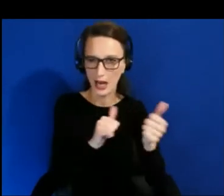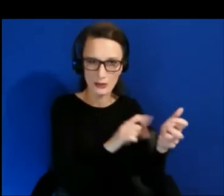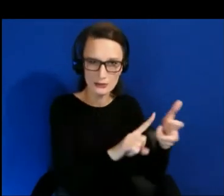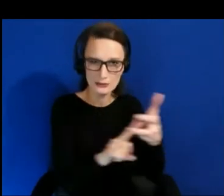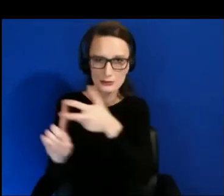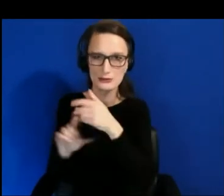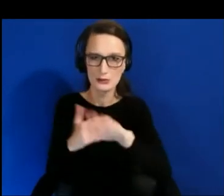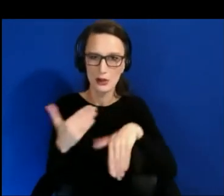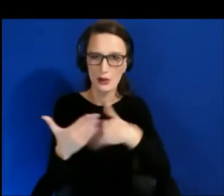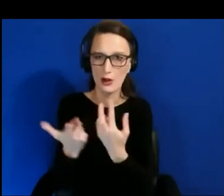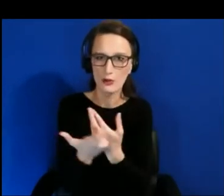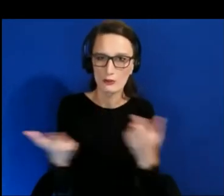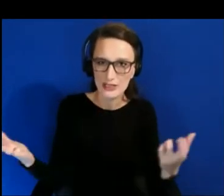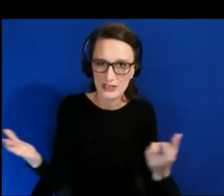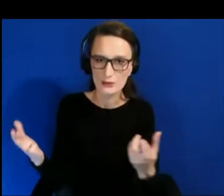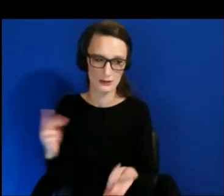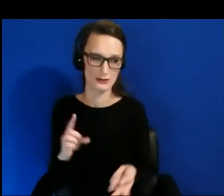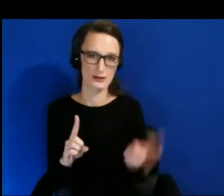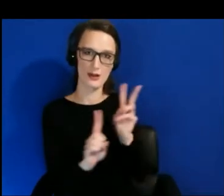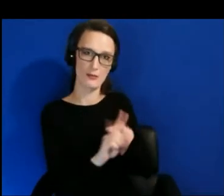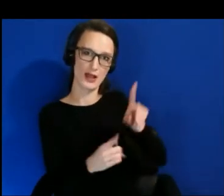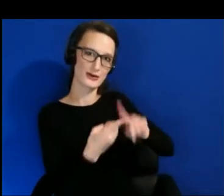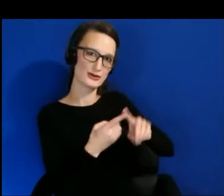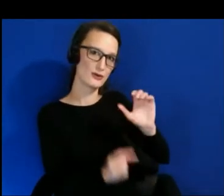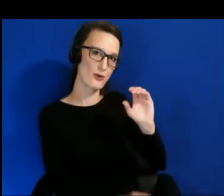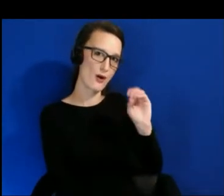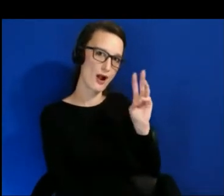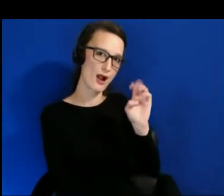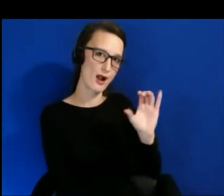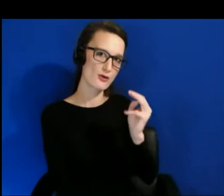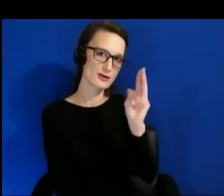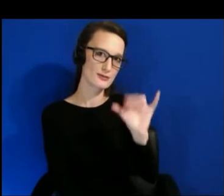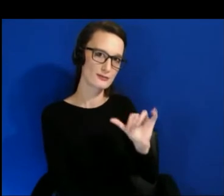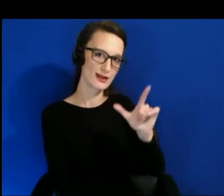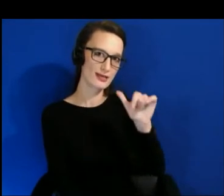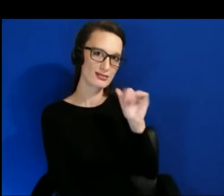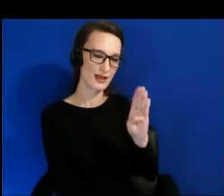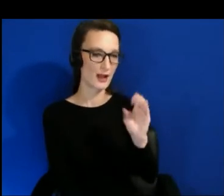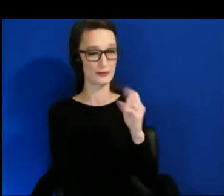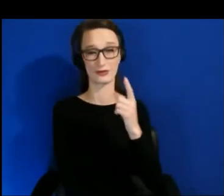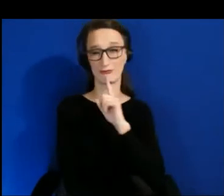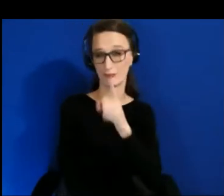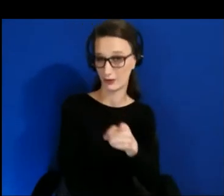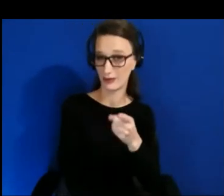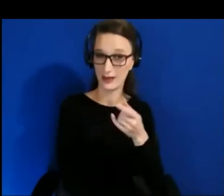forward at Owlchemy Labs to actually implement in your designs. Bravo to you and your team for doing the ground work. It truly doesn't go unnoticed.